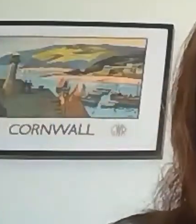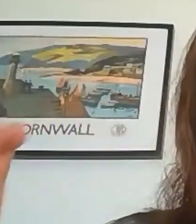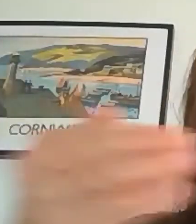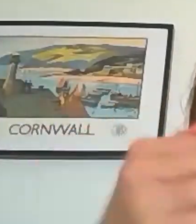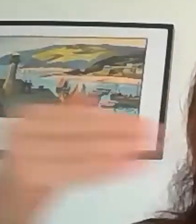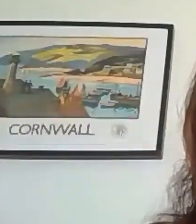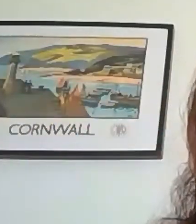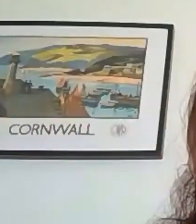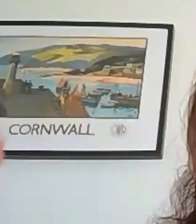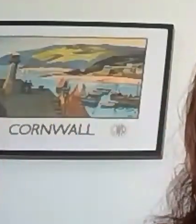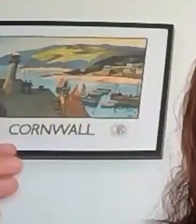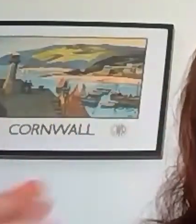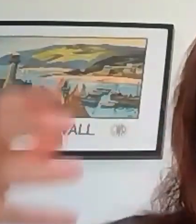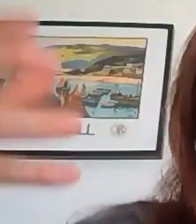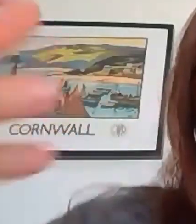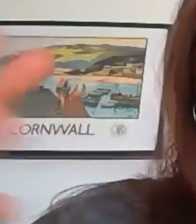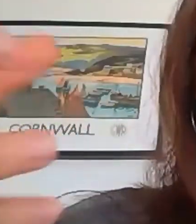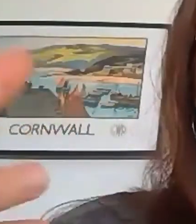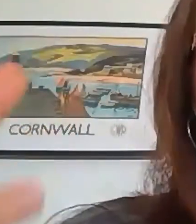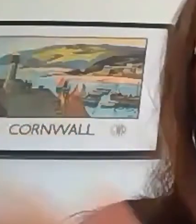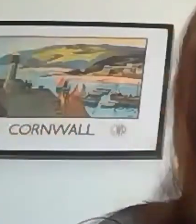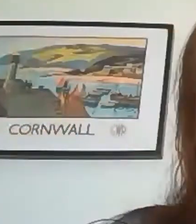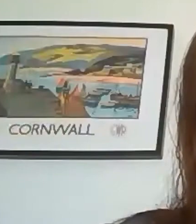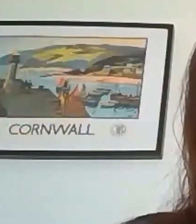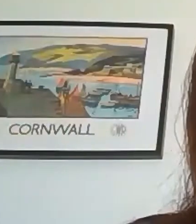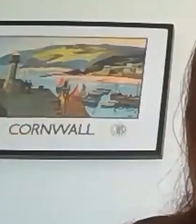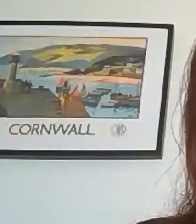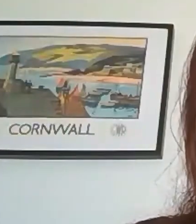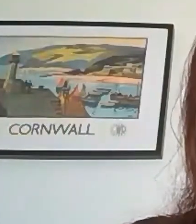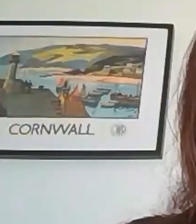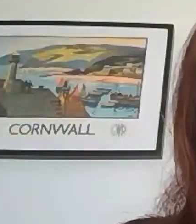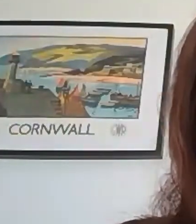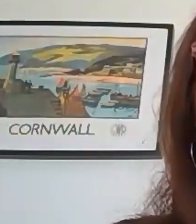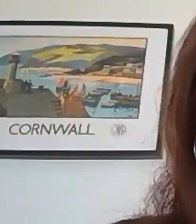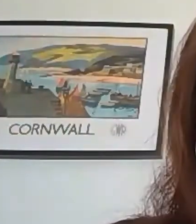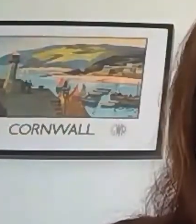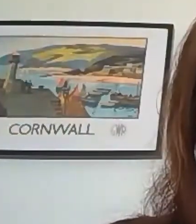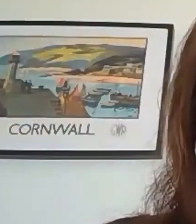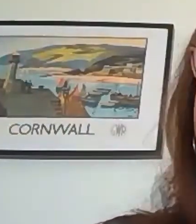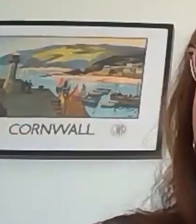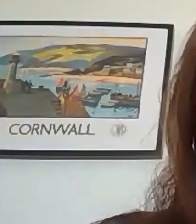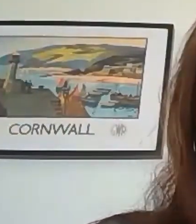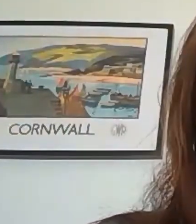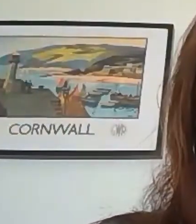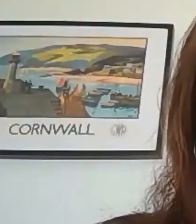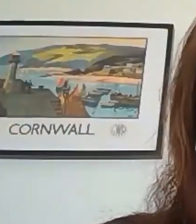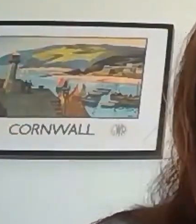rather than pre-design it and then try and push people into it. I wonder what you thought about that and perhaps Lola too,